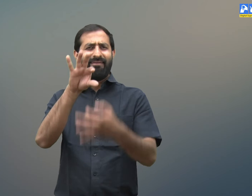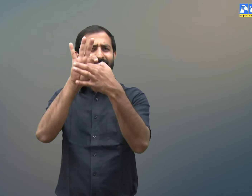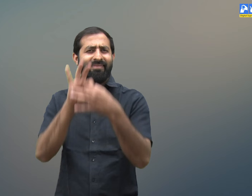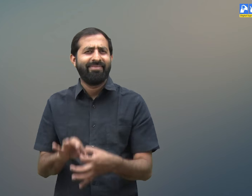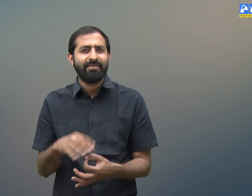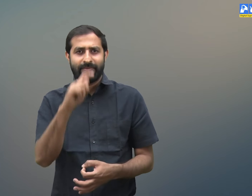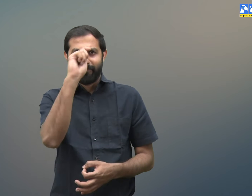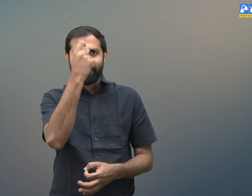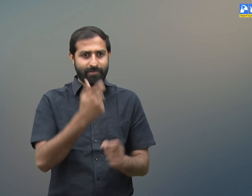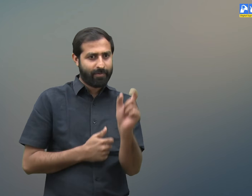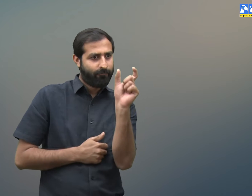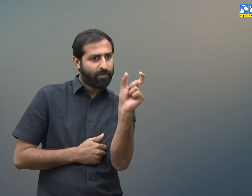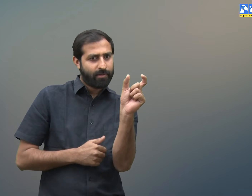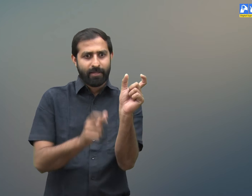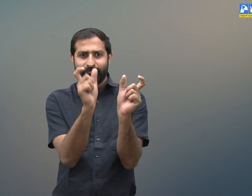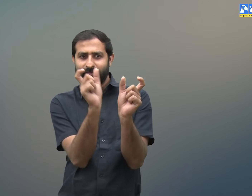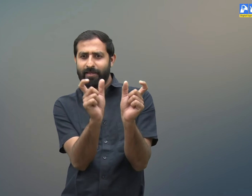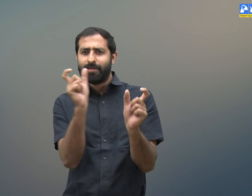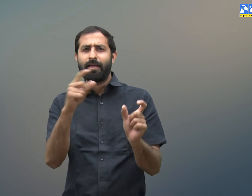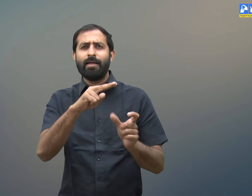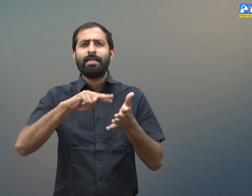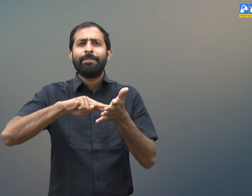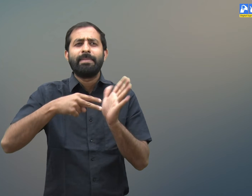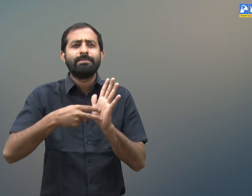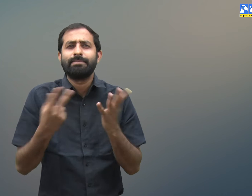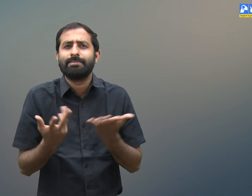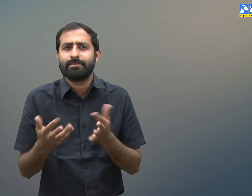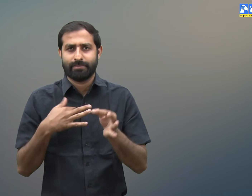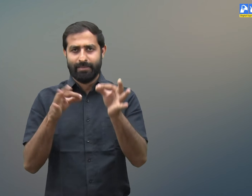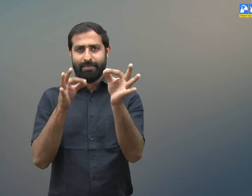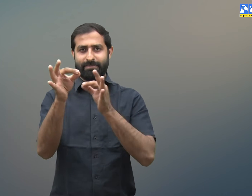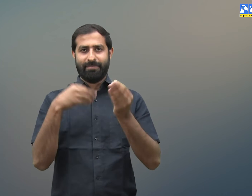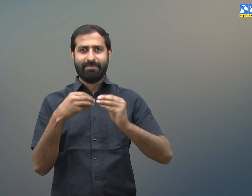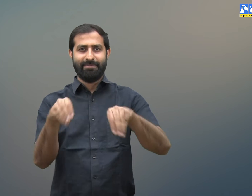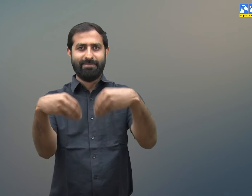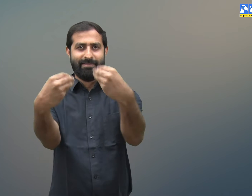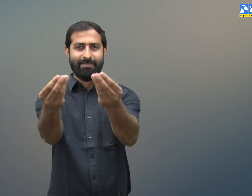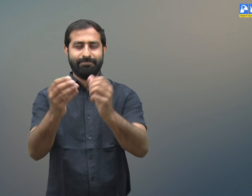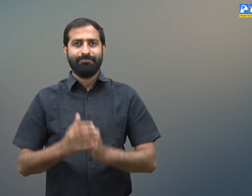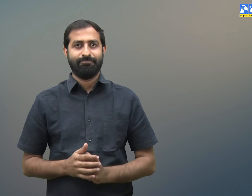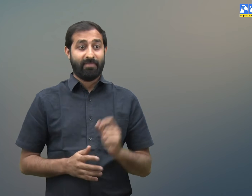Now we will discuss about transparent, translucent and opaque materials.